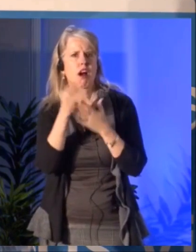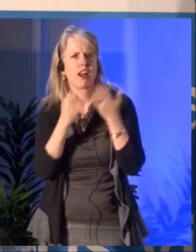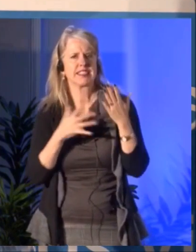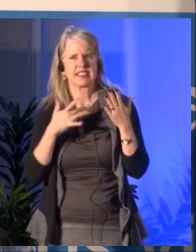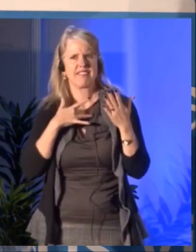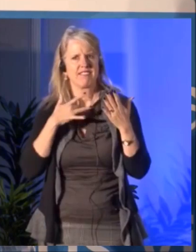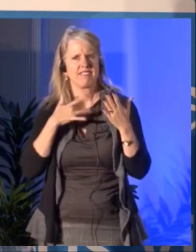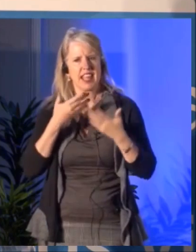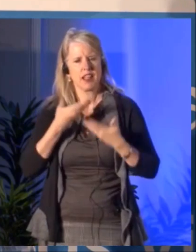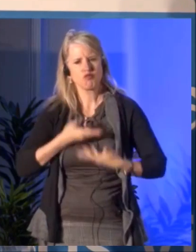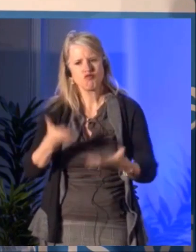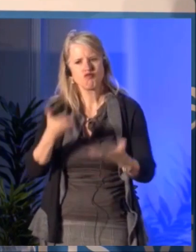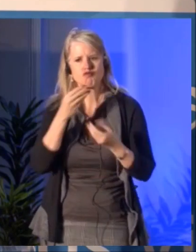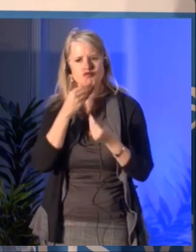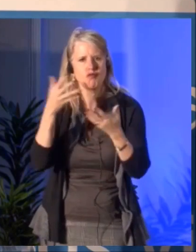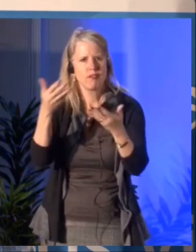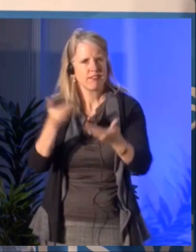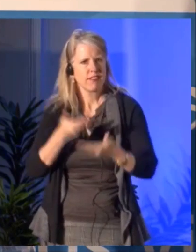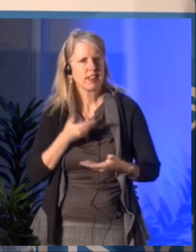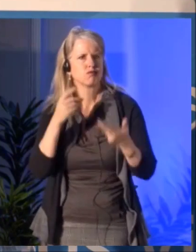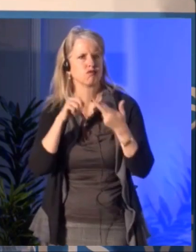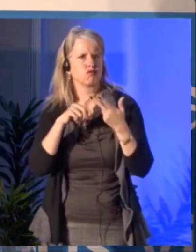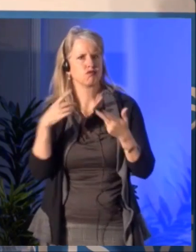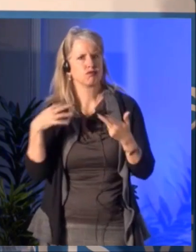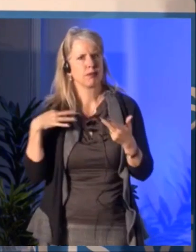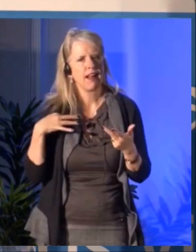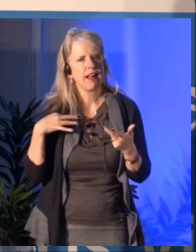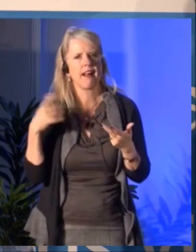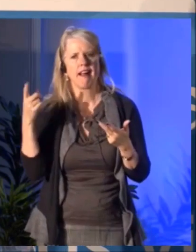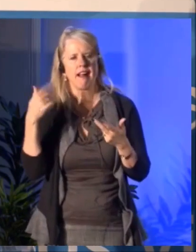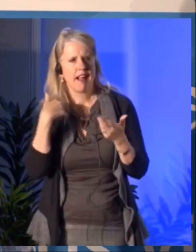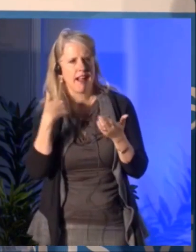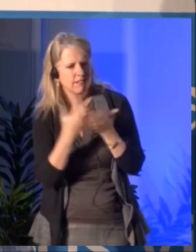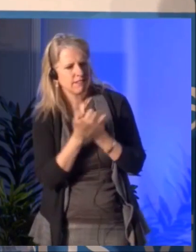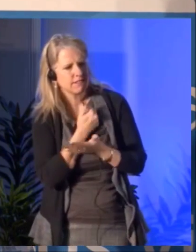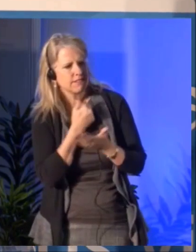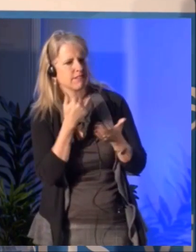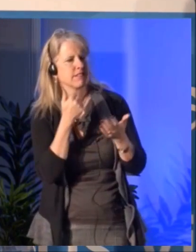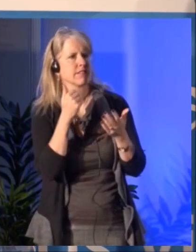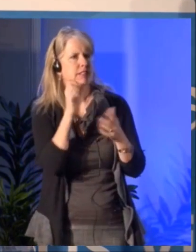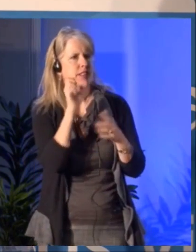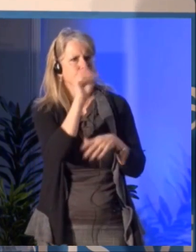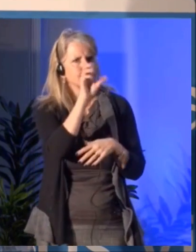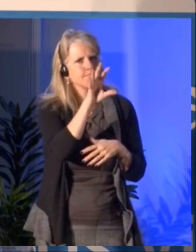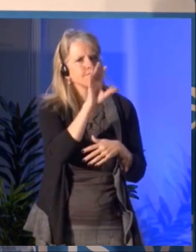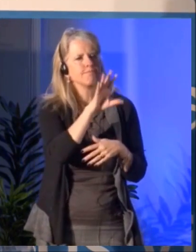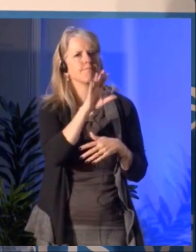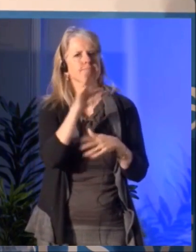that they have a voice, that they are heard and doing workshops and doing preparatory work and all